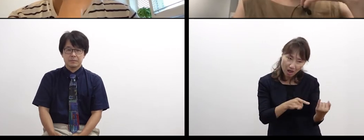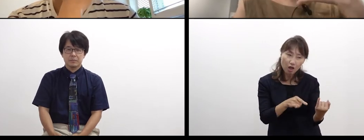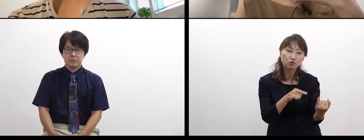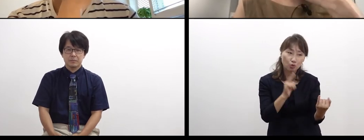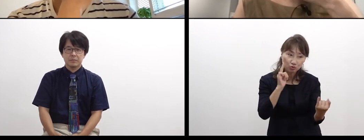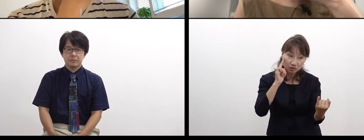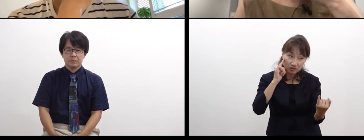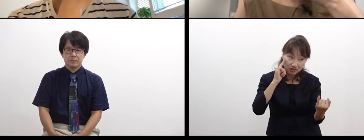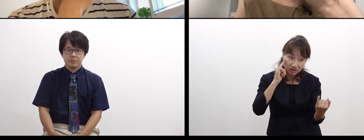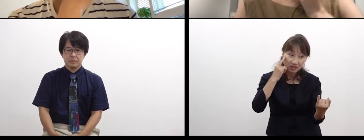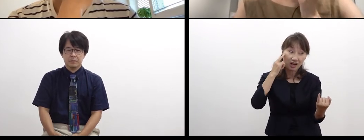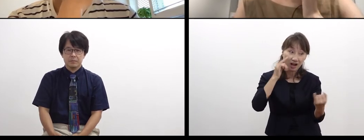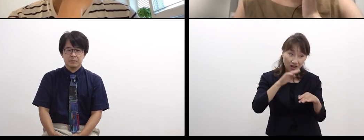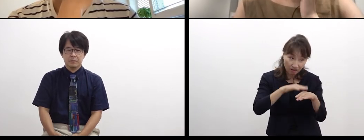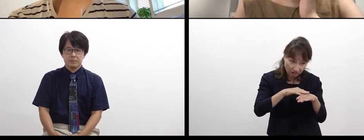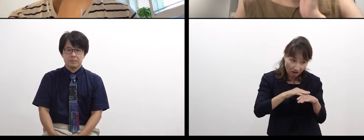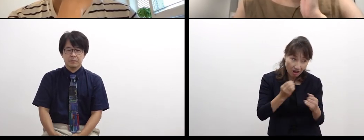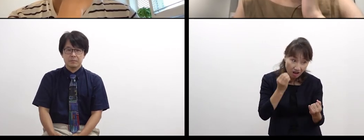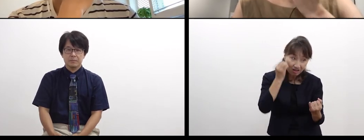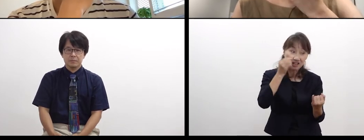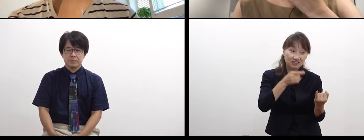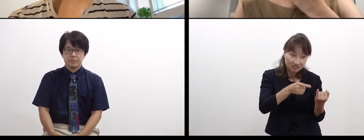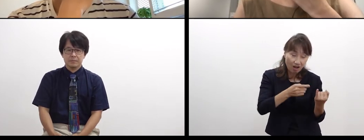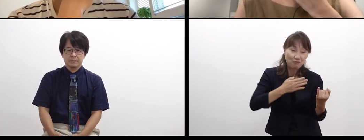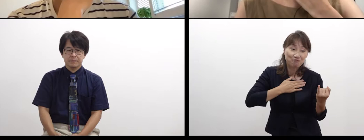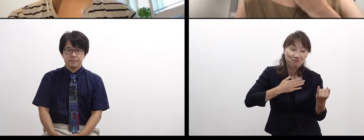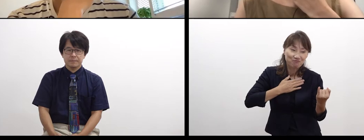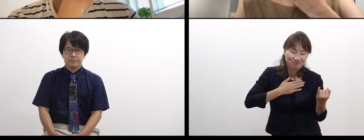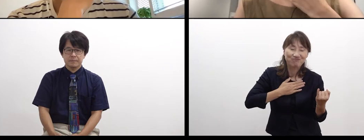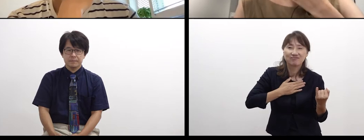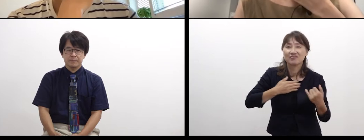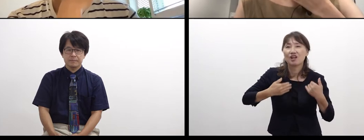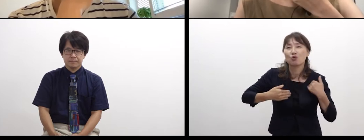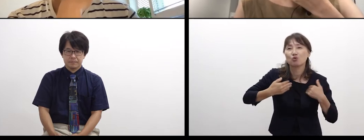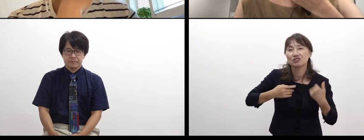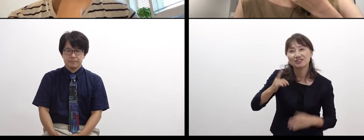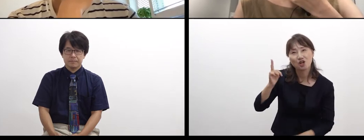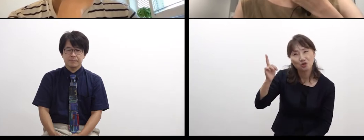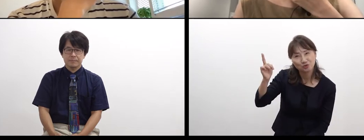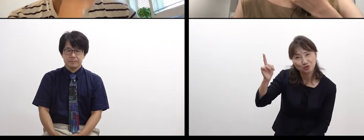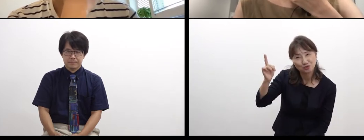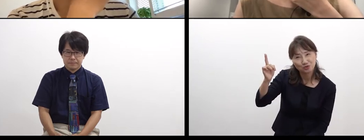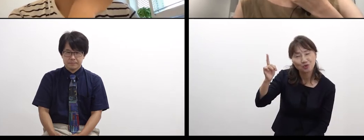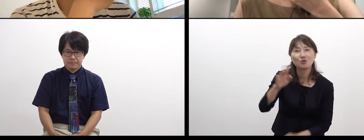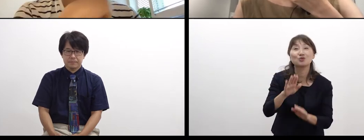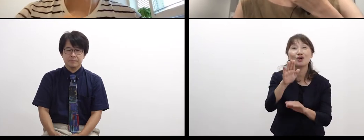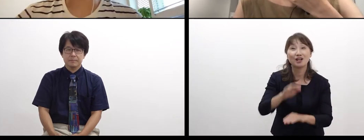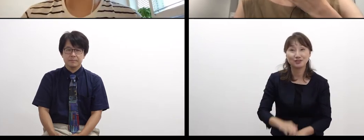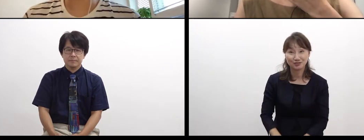that their daughter had that kind of feeling. I wonder if I could say